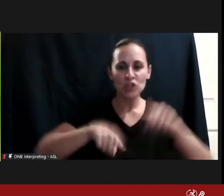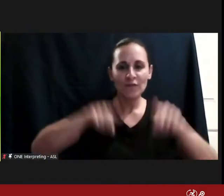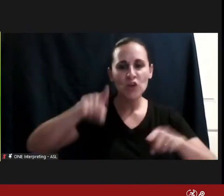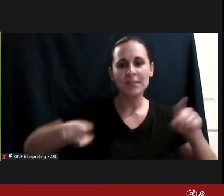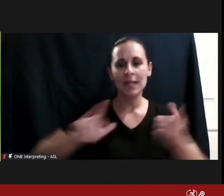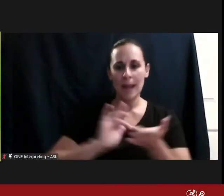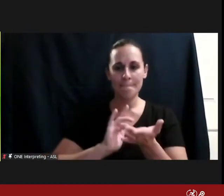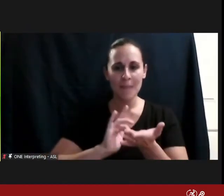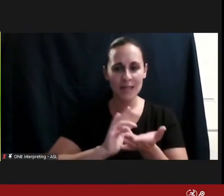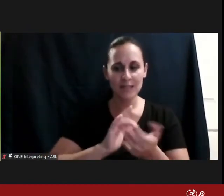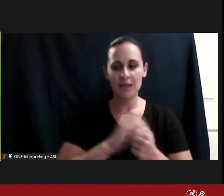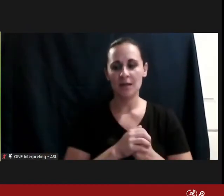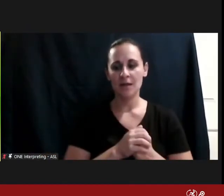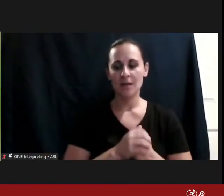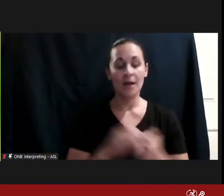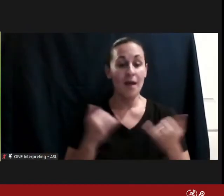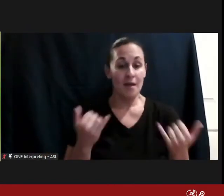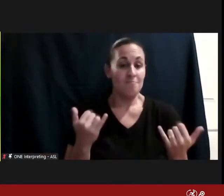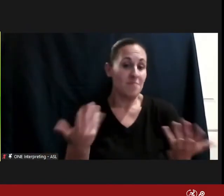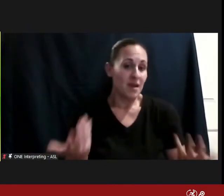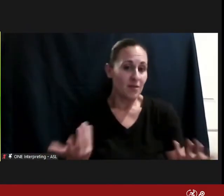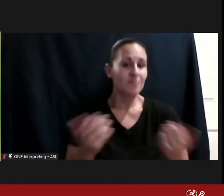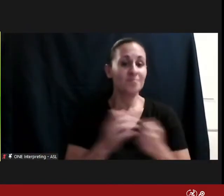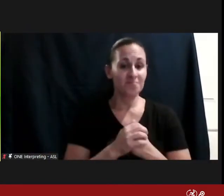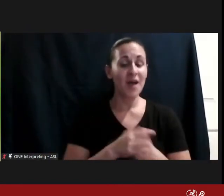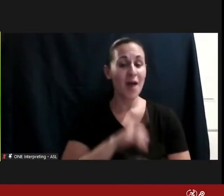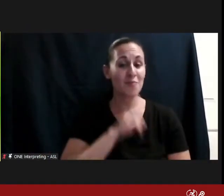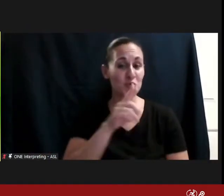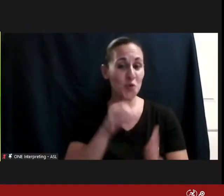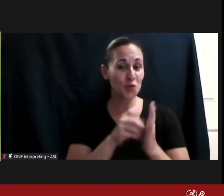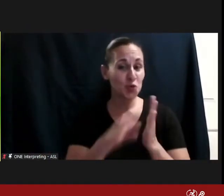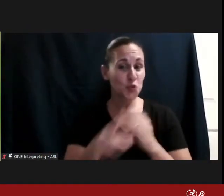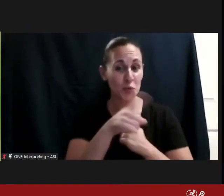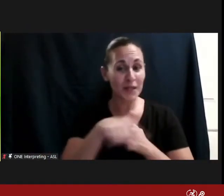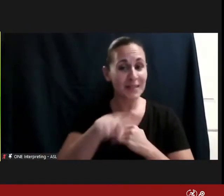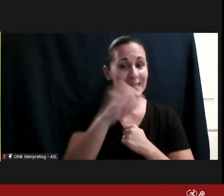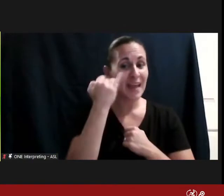and now I'm sure that students to think about applying to medical school and do